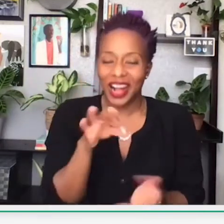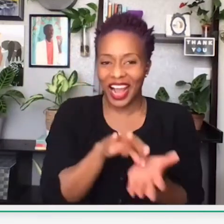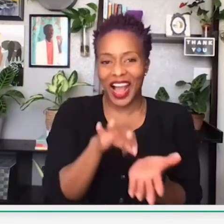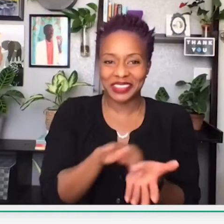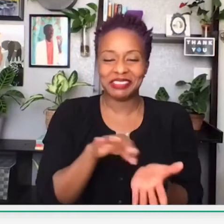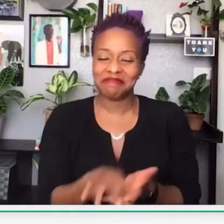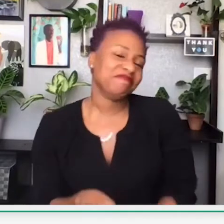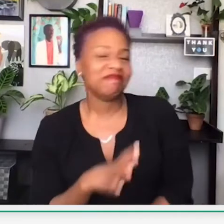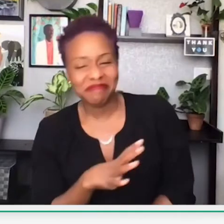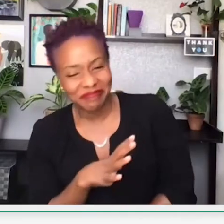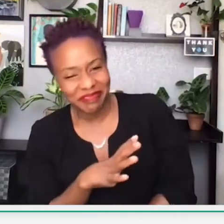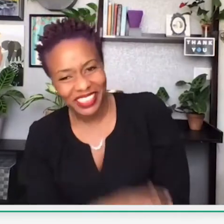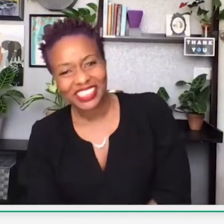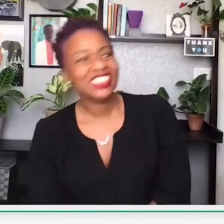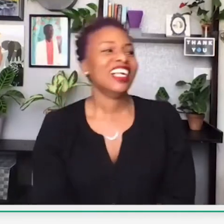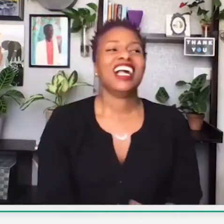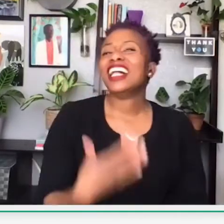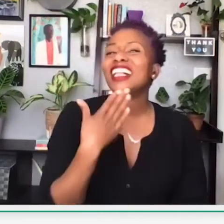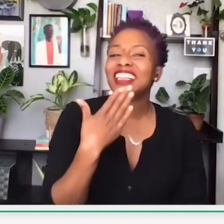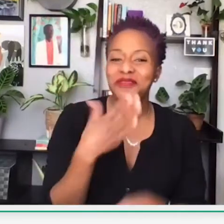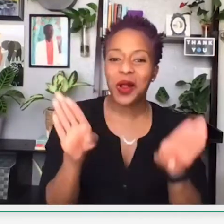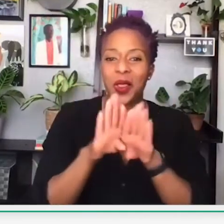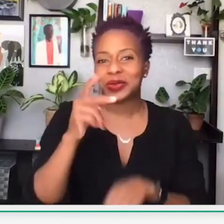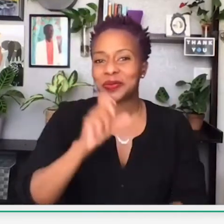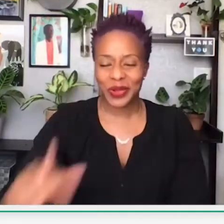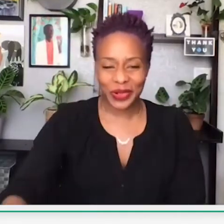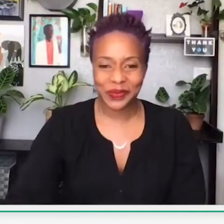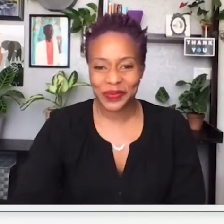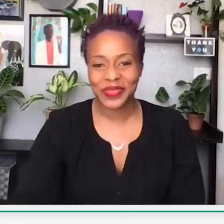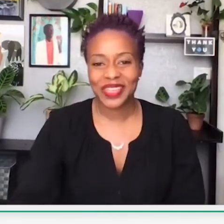I guess I'm the odd duck. I am the only one who has 4 accounts.